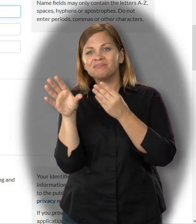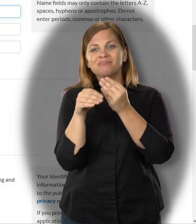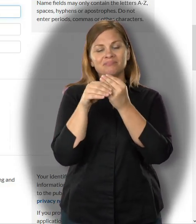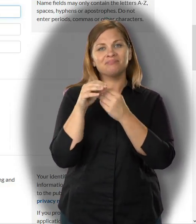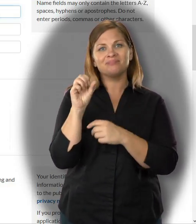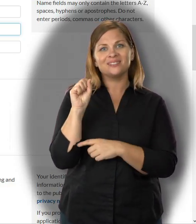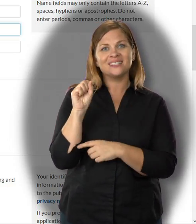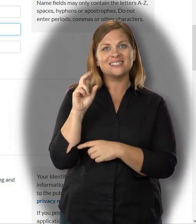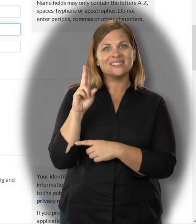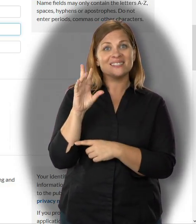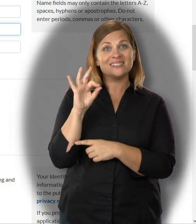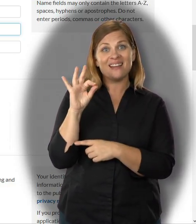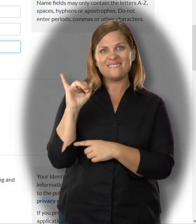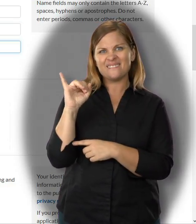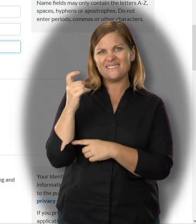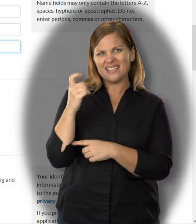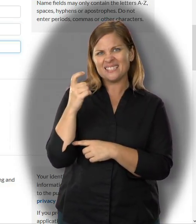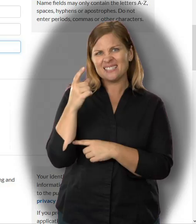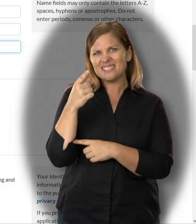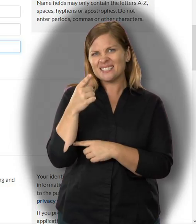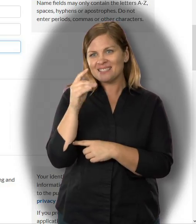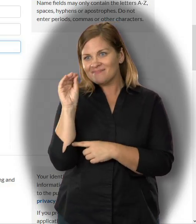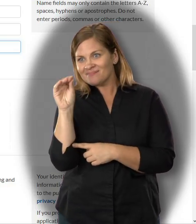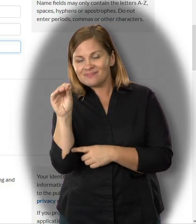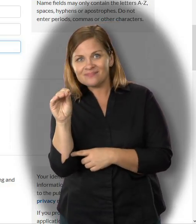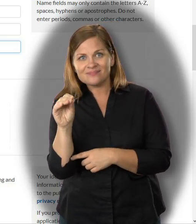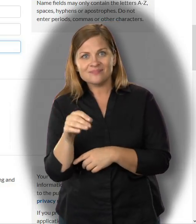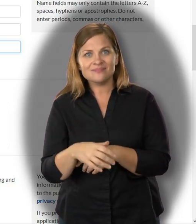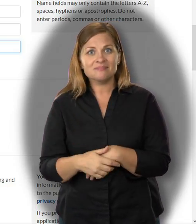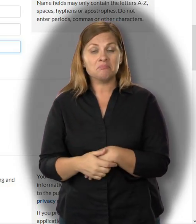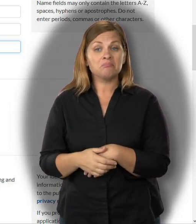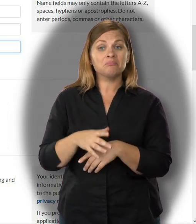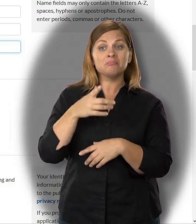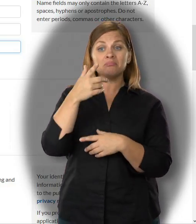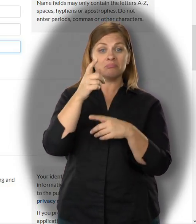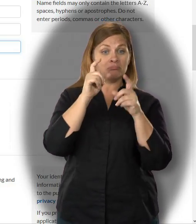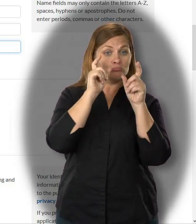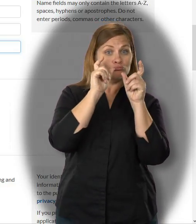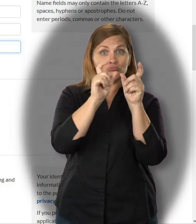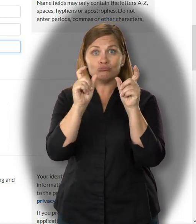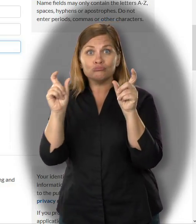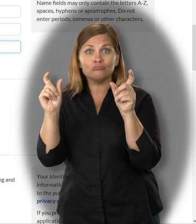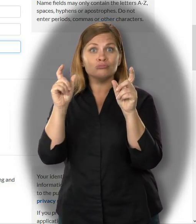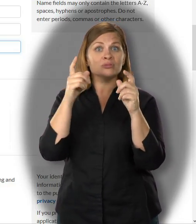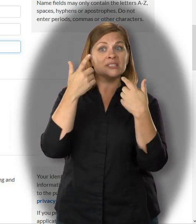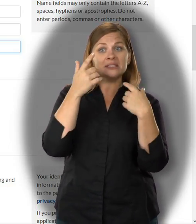If your name has a suffix, like "Junior," use the drop down menu to add it.